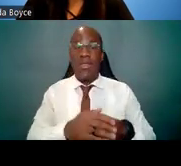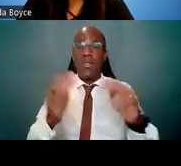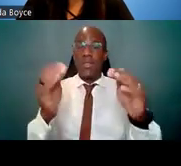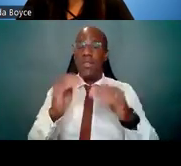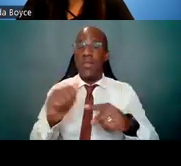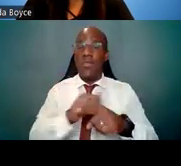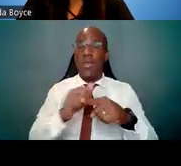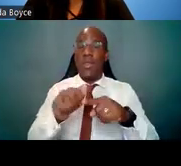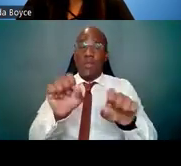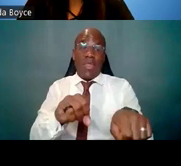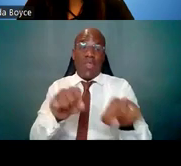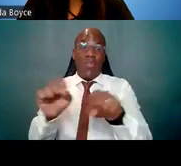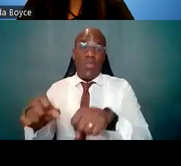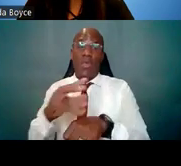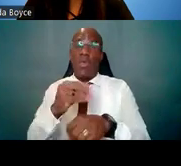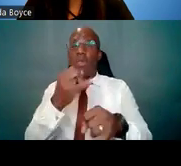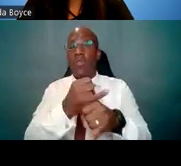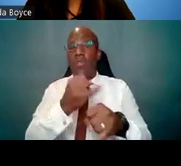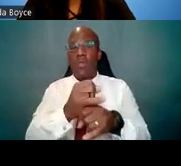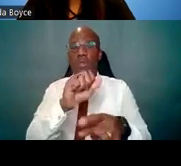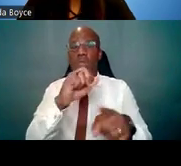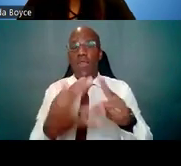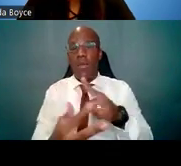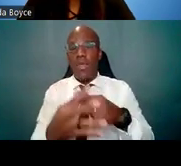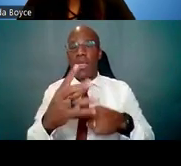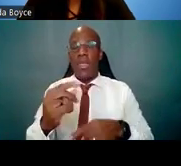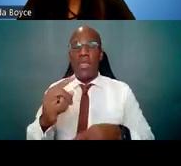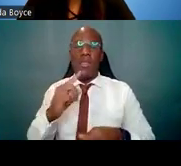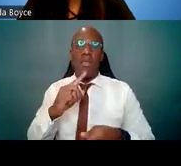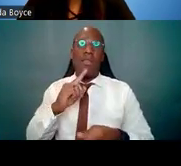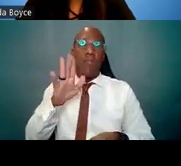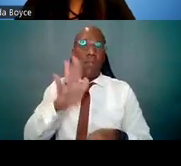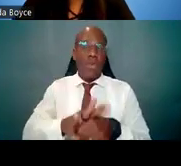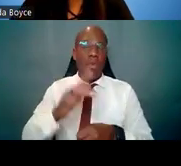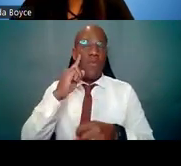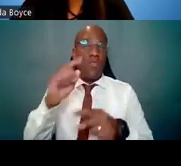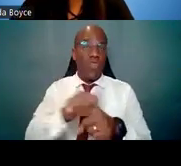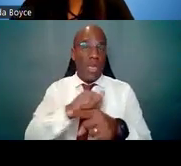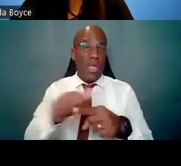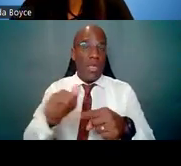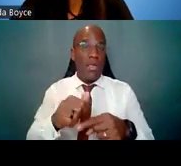to training. In the next few slides, I'll give you some general advice about how to approach each of these criteria.